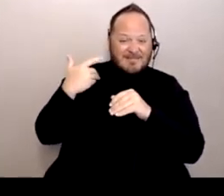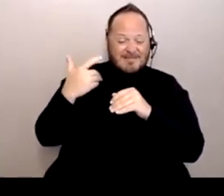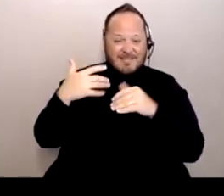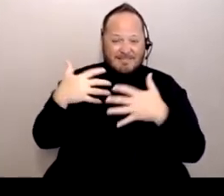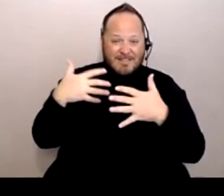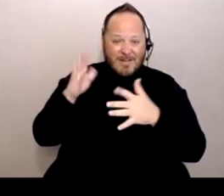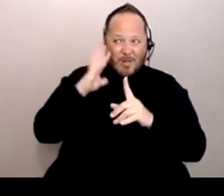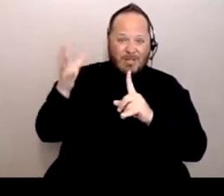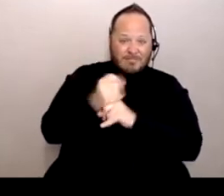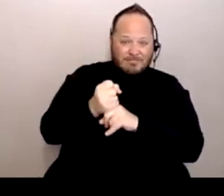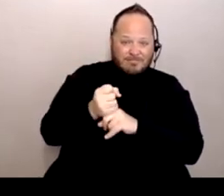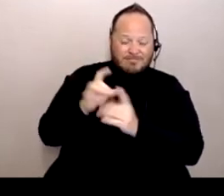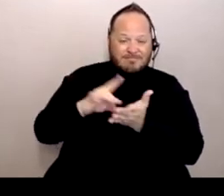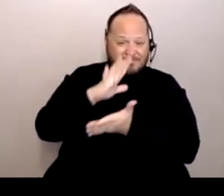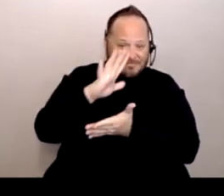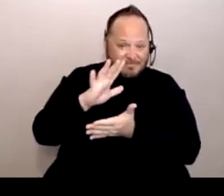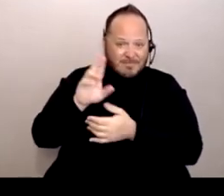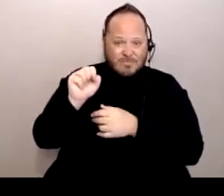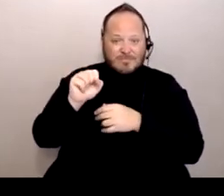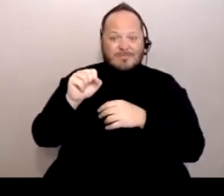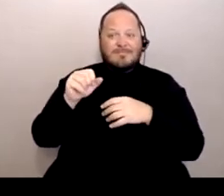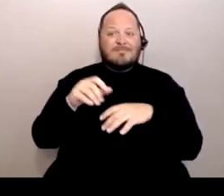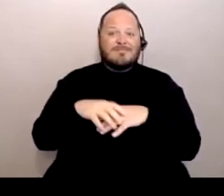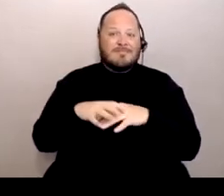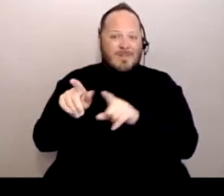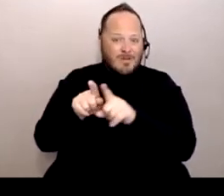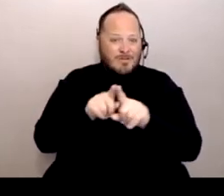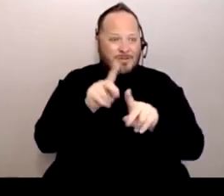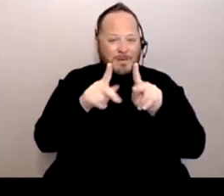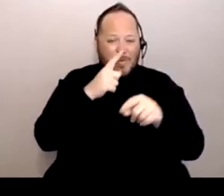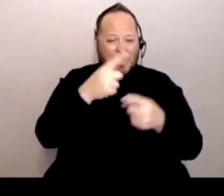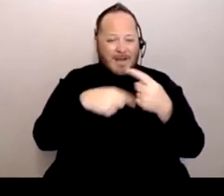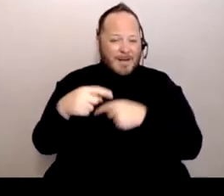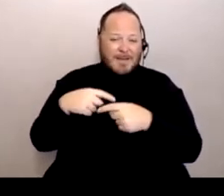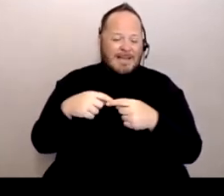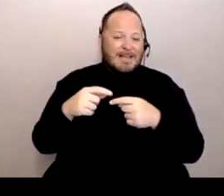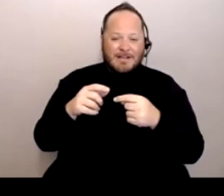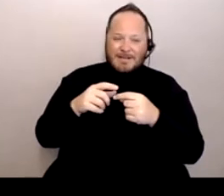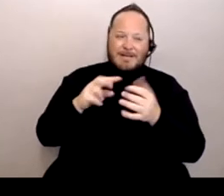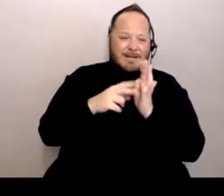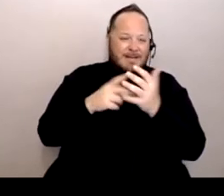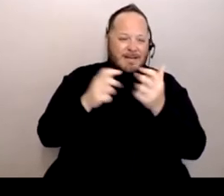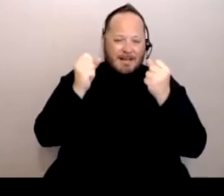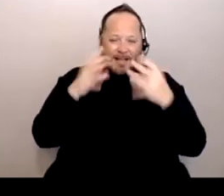but also with people that are coming. And there's just a lot of uncertainty for our community.